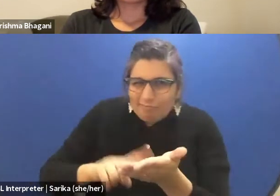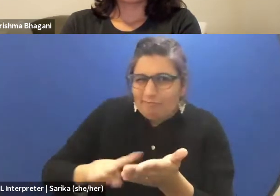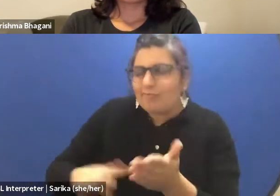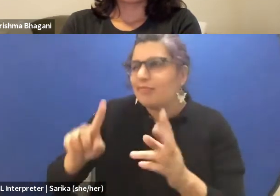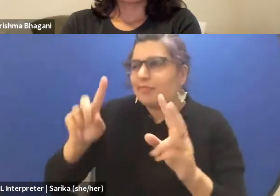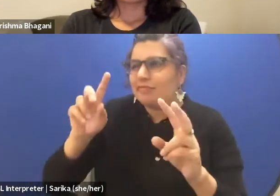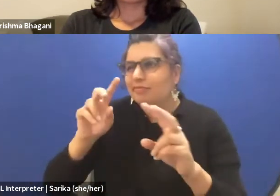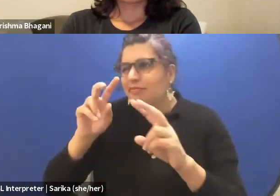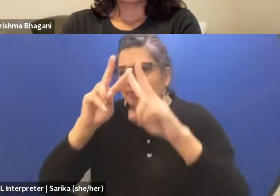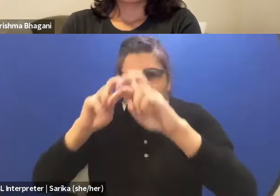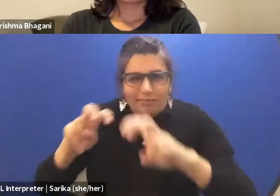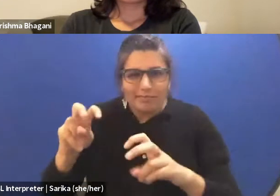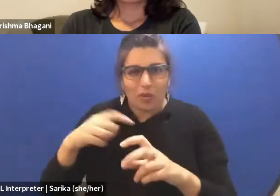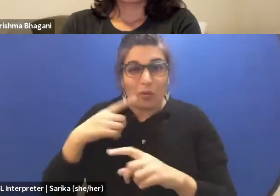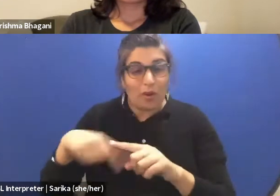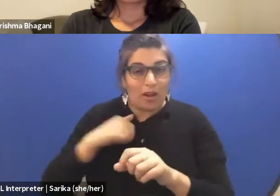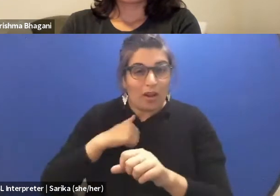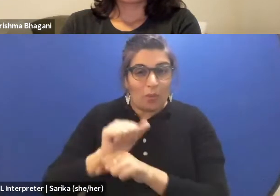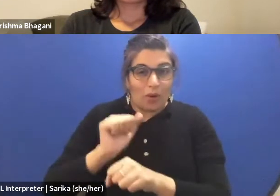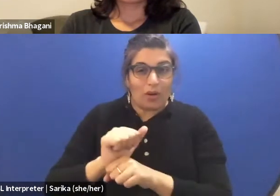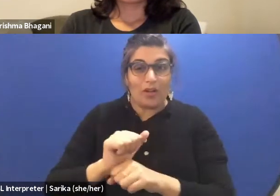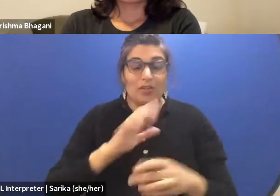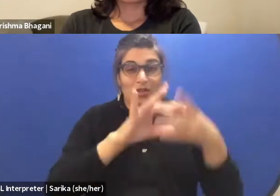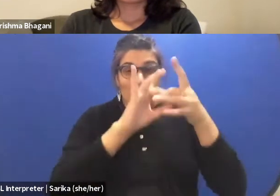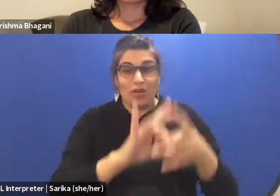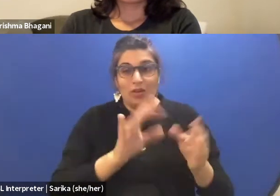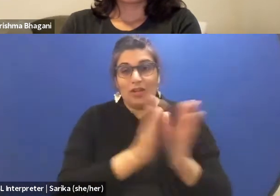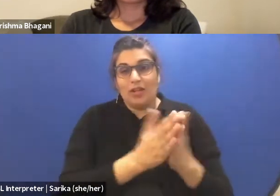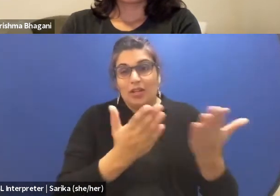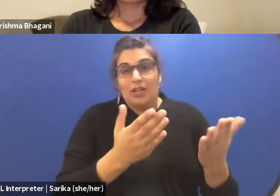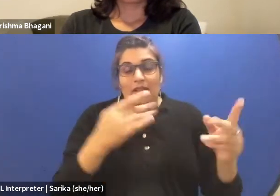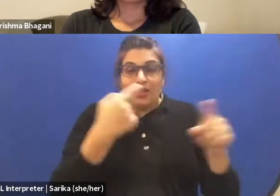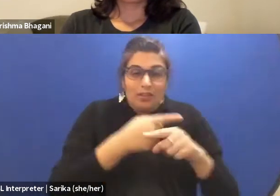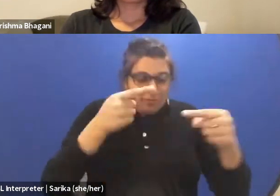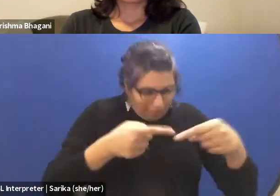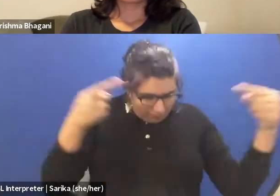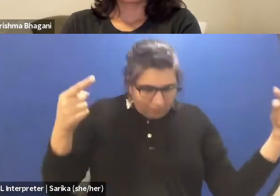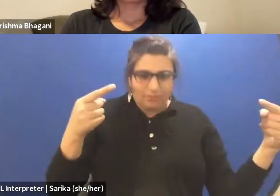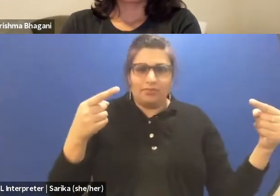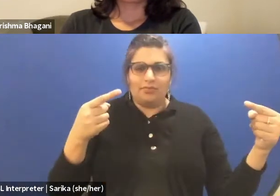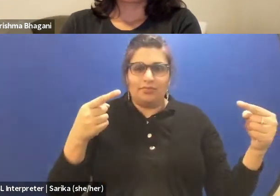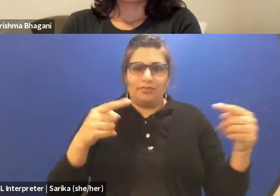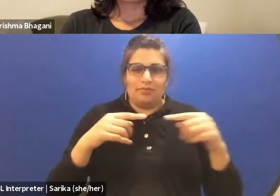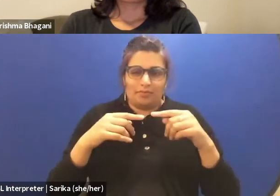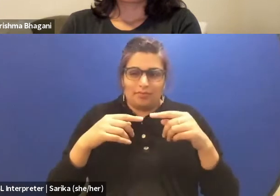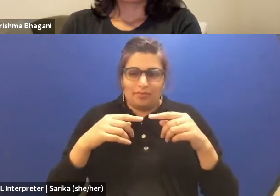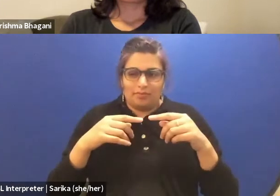So, then according to this, both the contrast and to try to go over what I have as topic